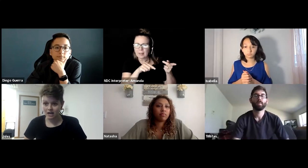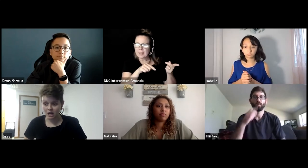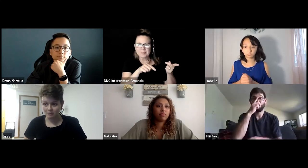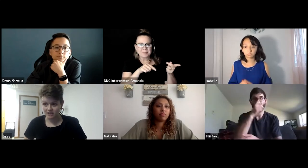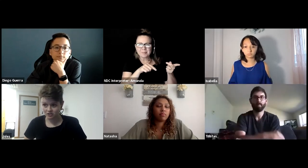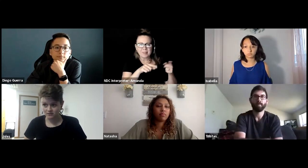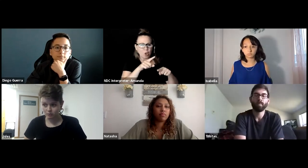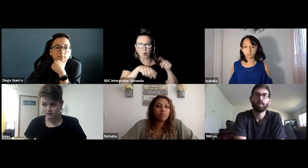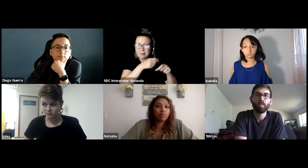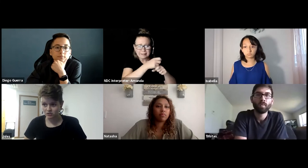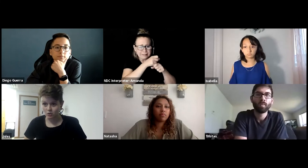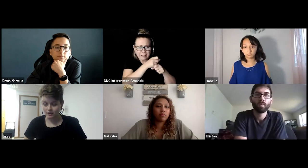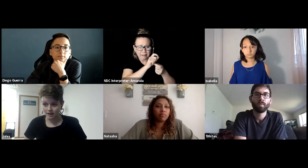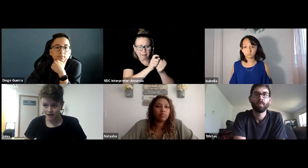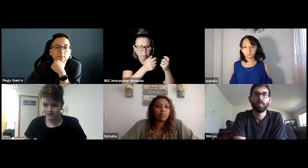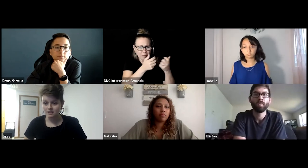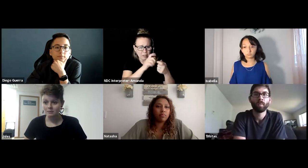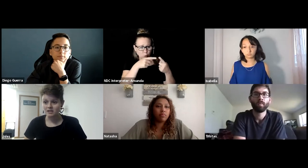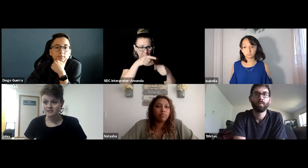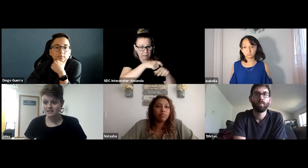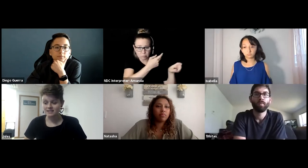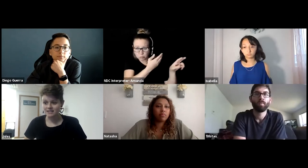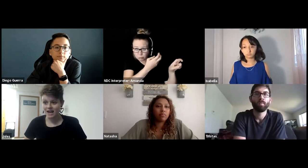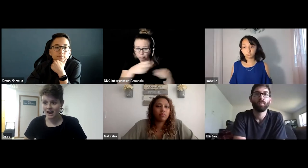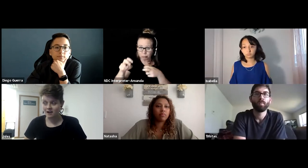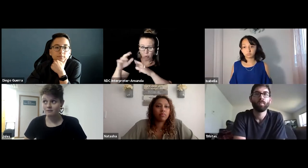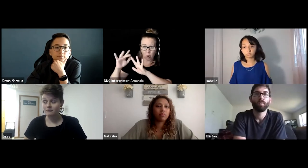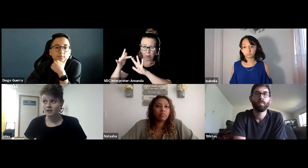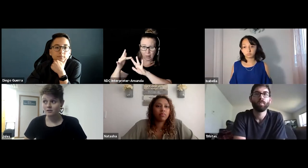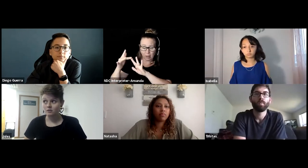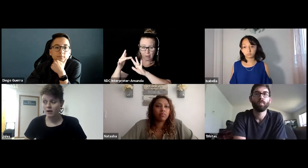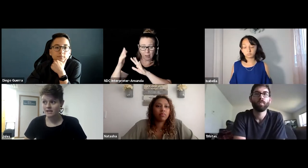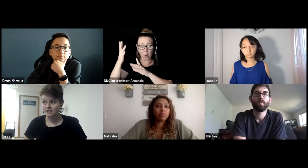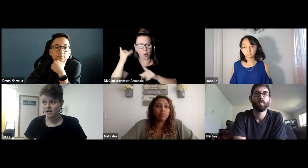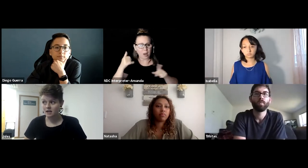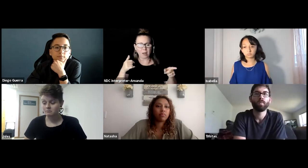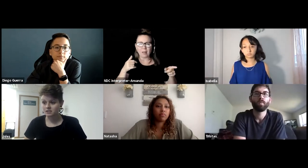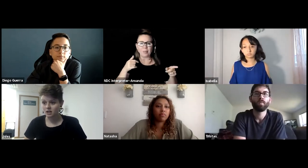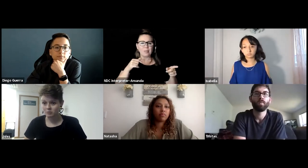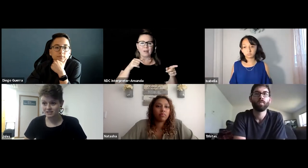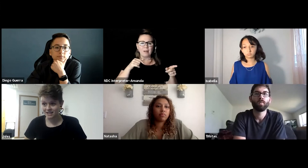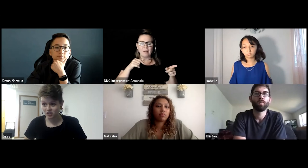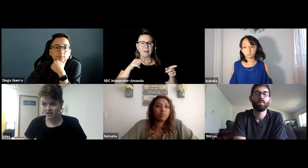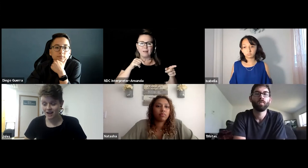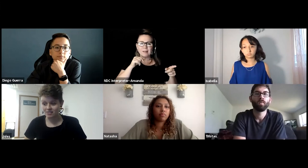accommodations when we switched to online because they didn't have the right documentation and they